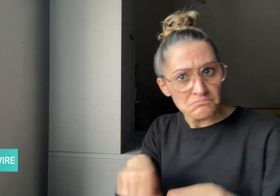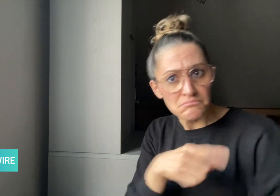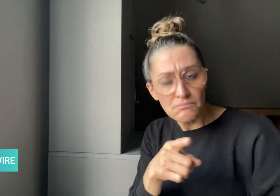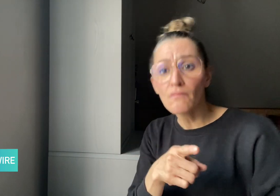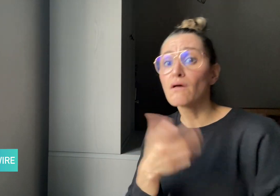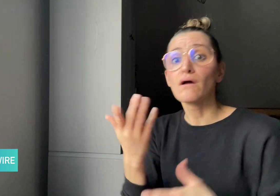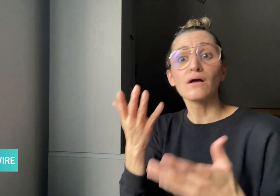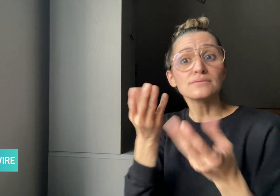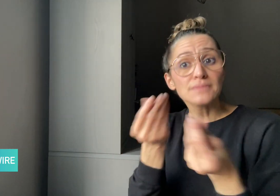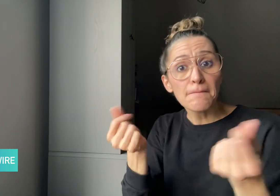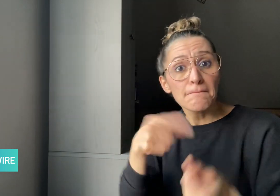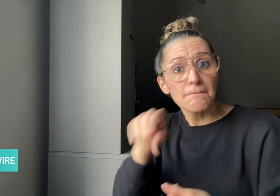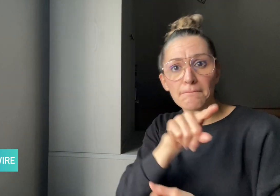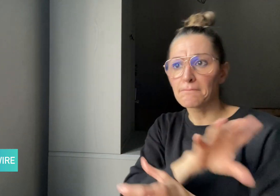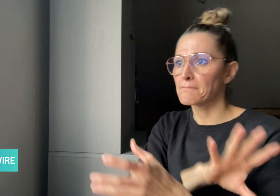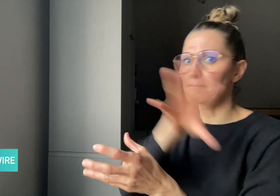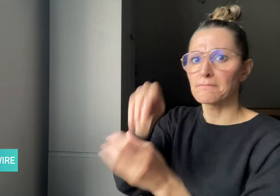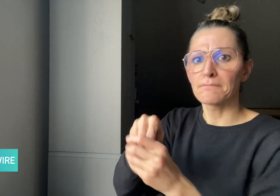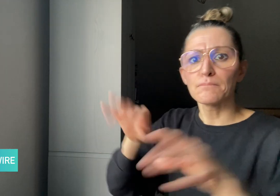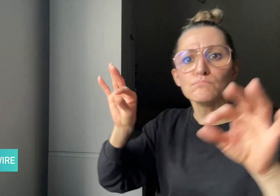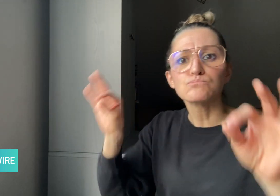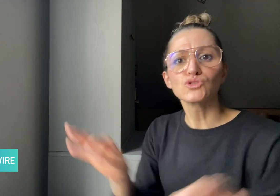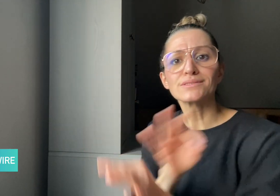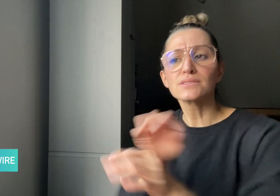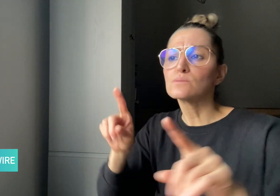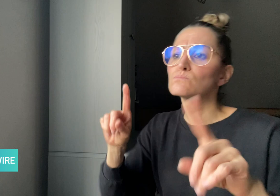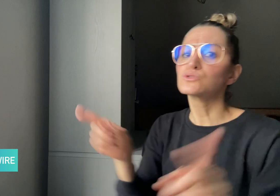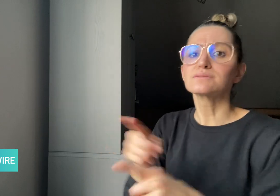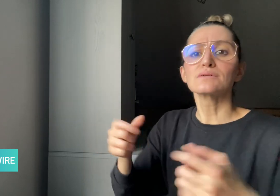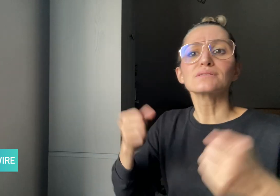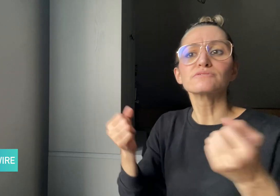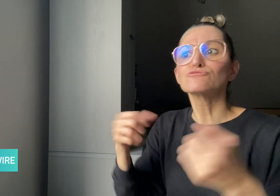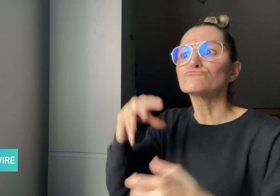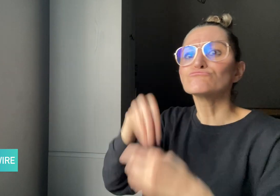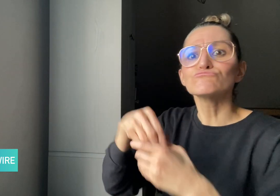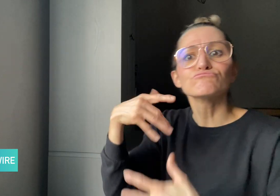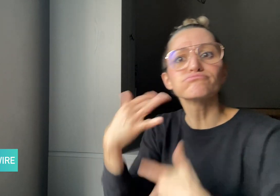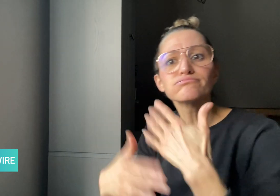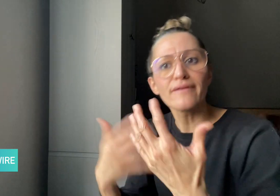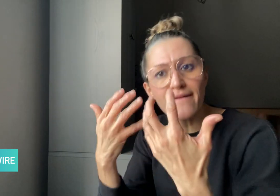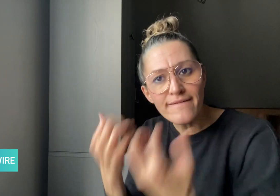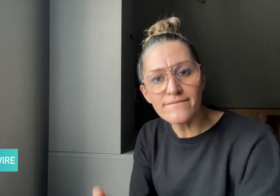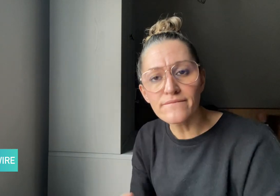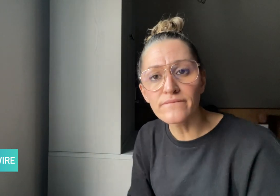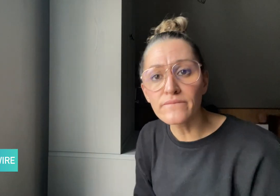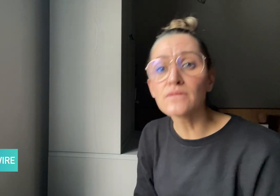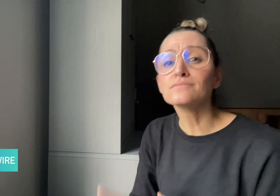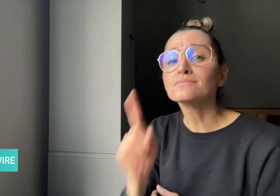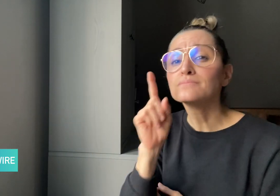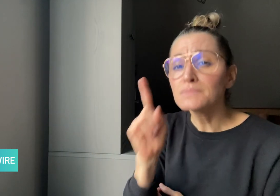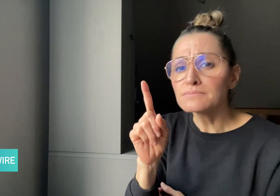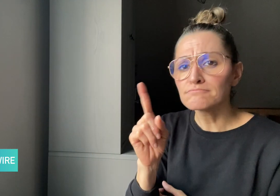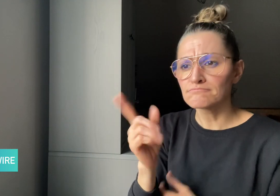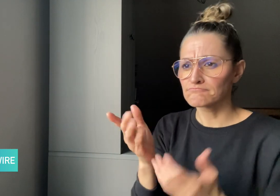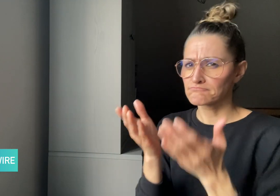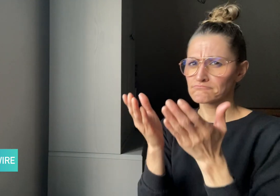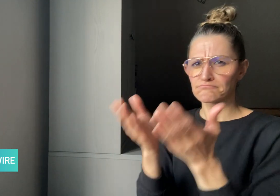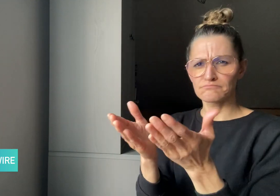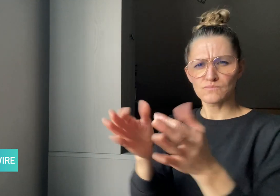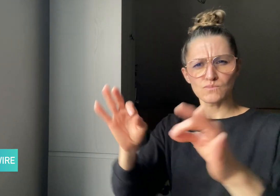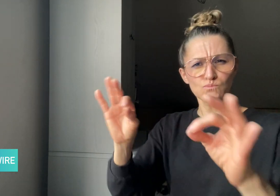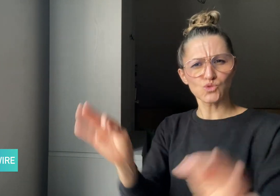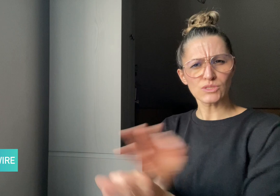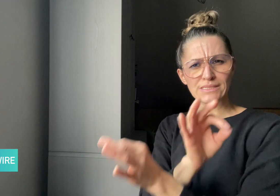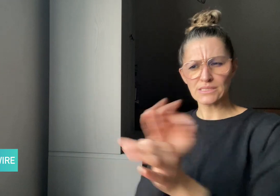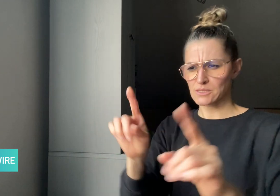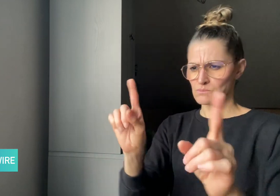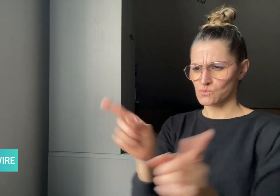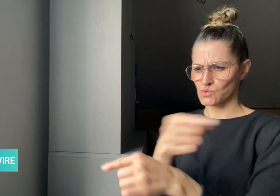take part in musical activities. Although interpretation